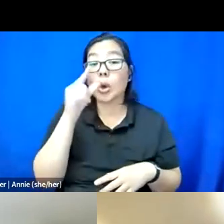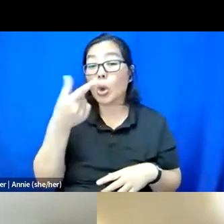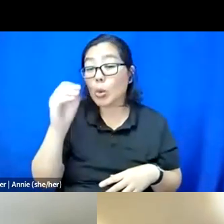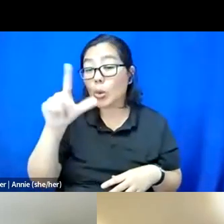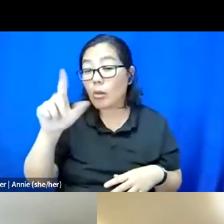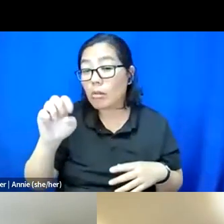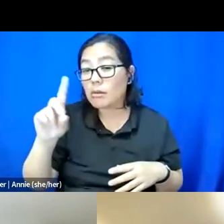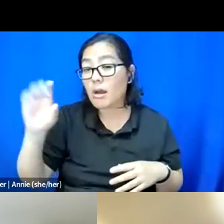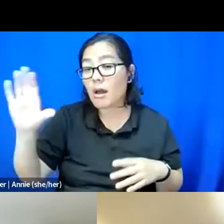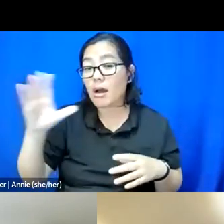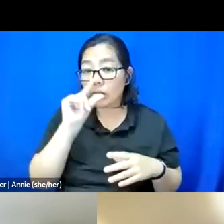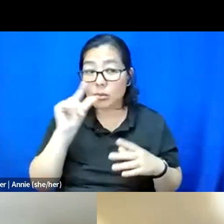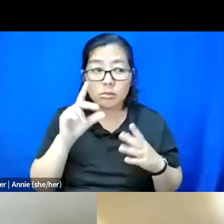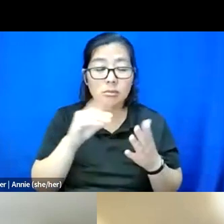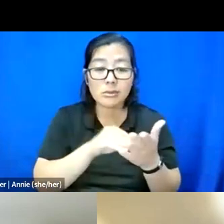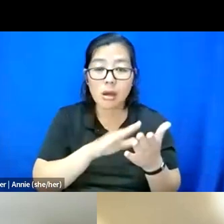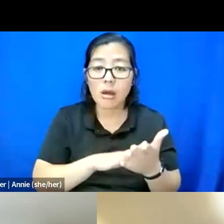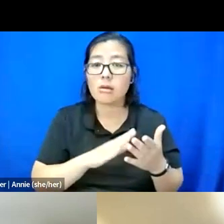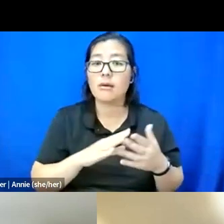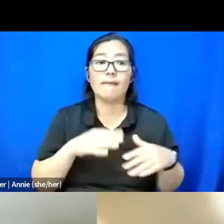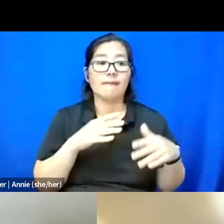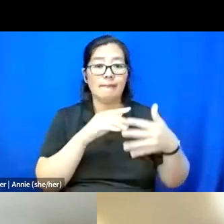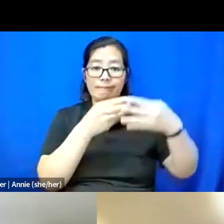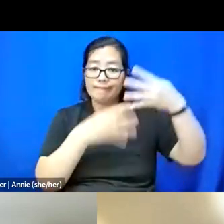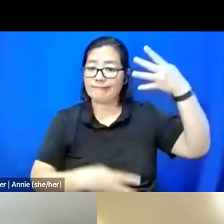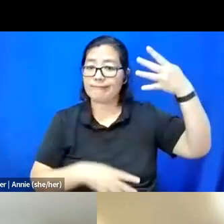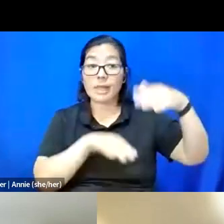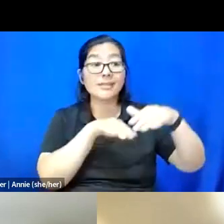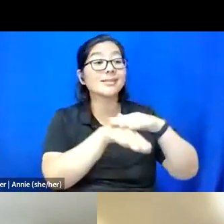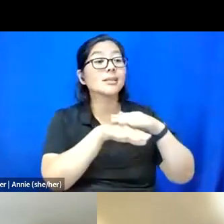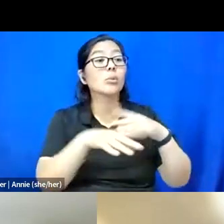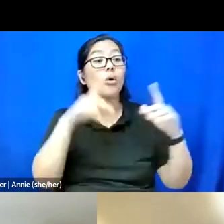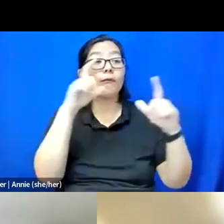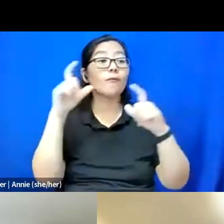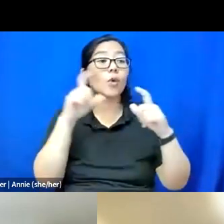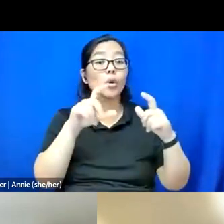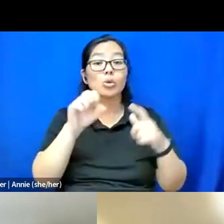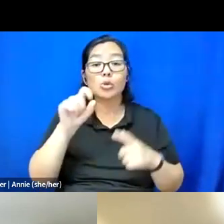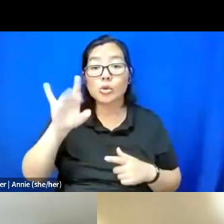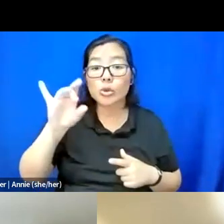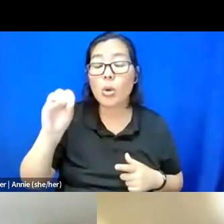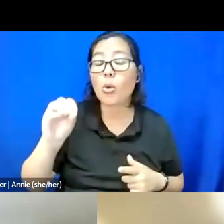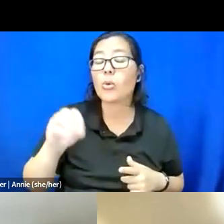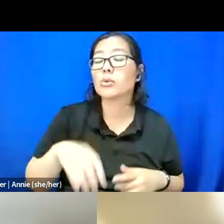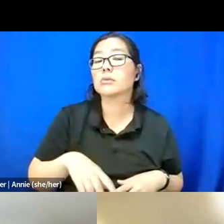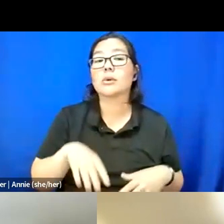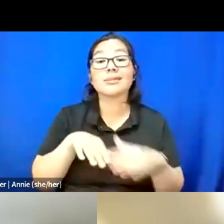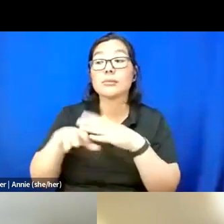you know, accessible, you know, photo studios or accessible places that folks can meet